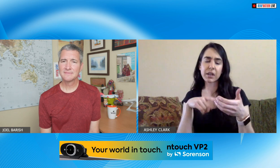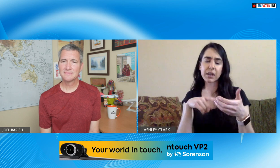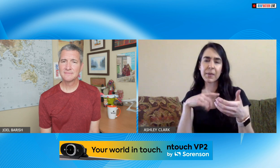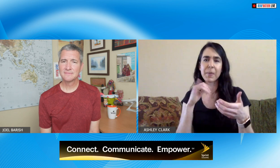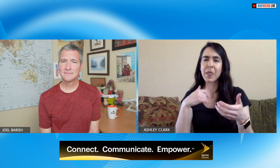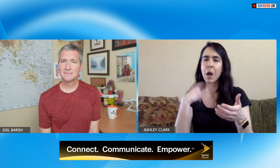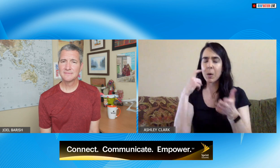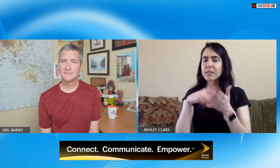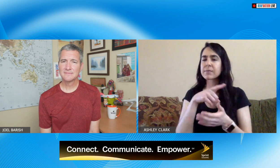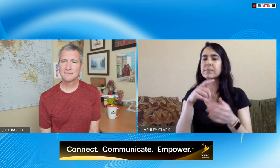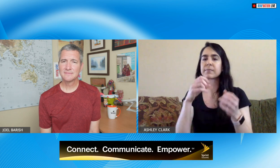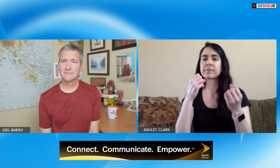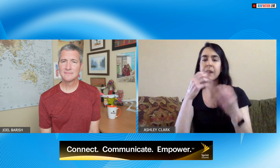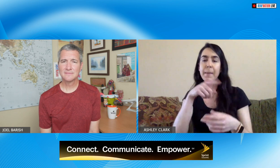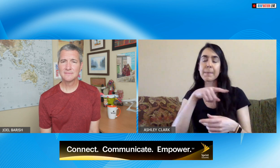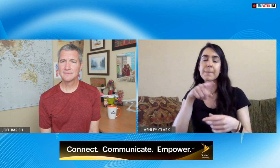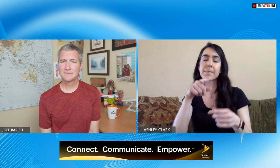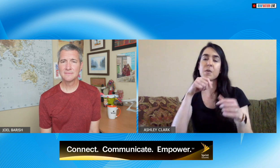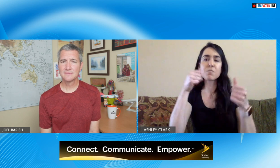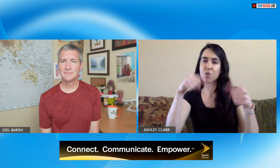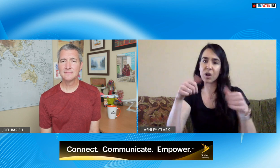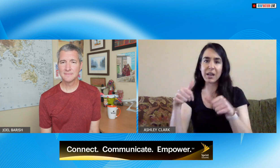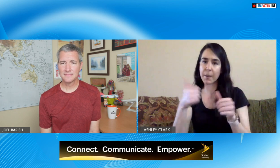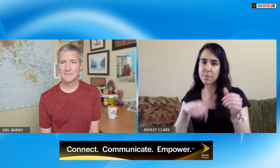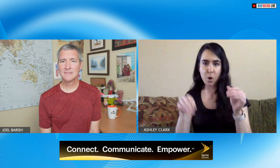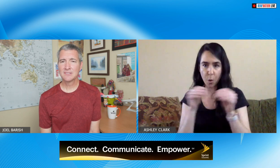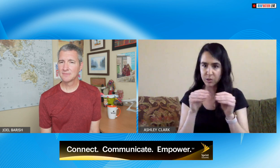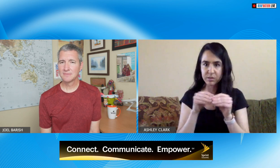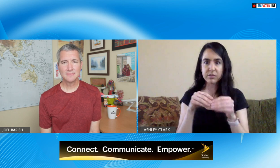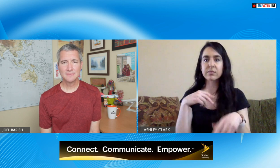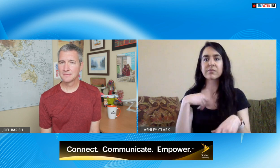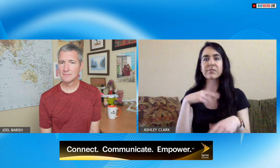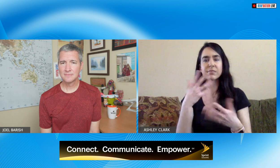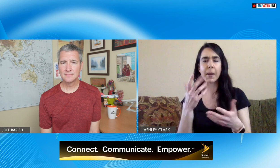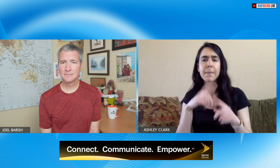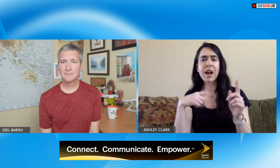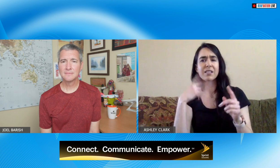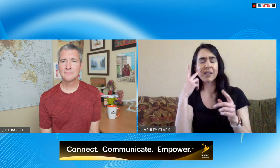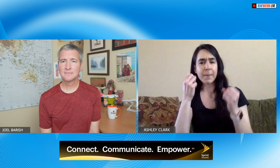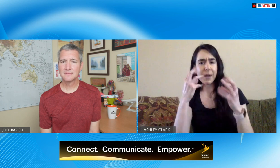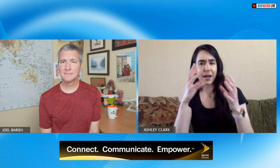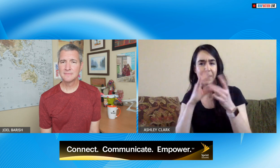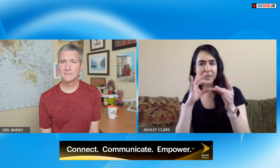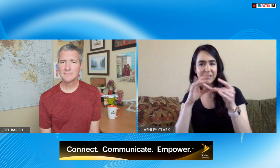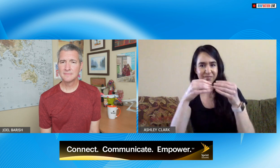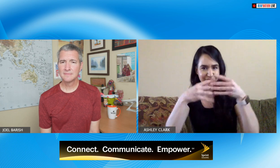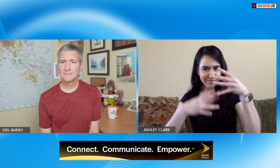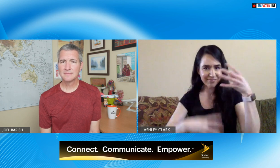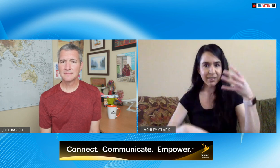pictures involved in their instructions and I saw too that people some people